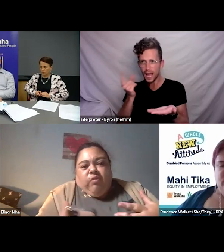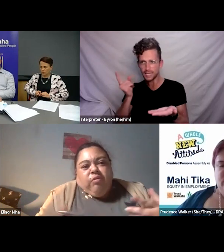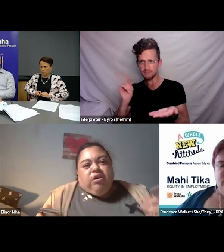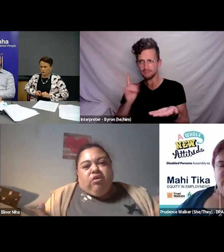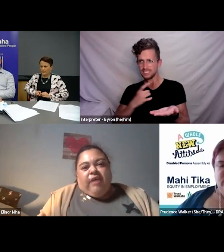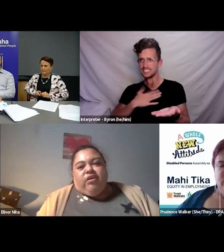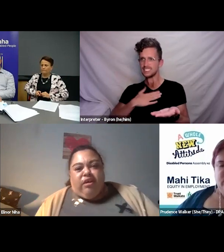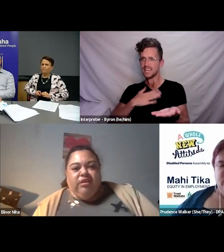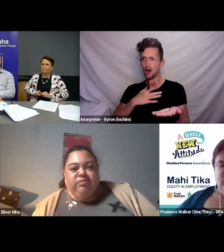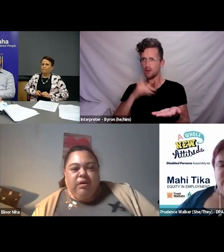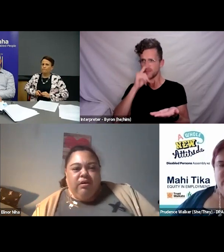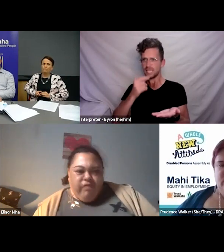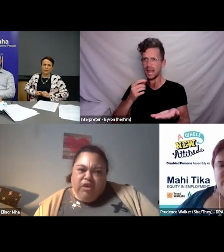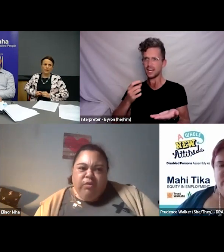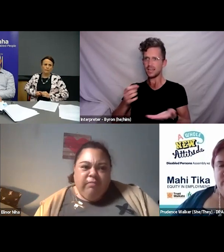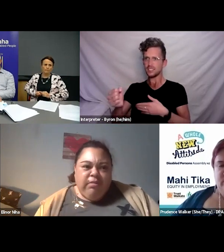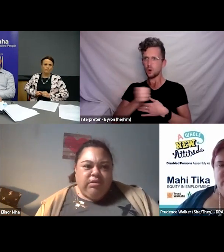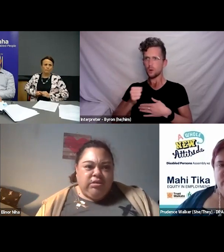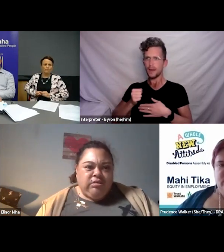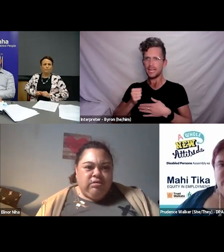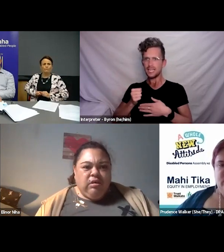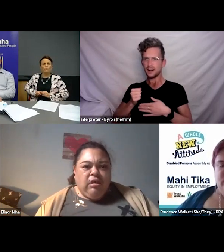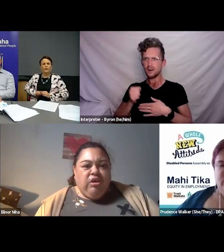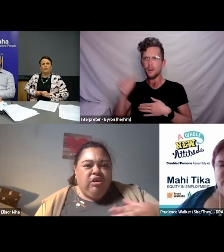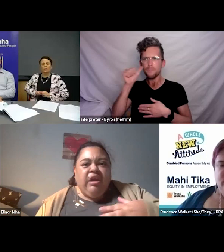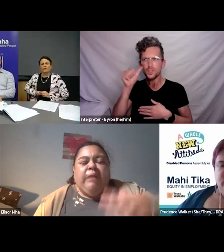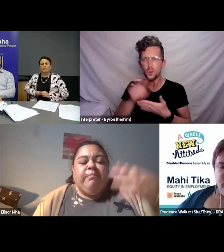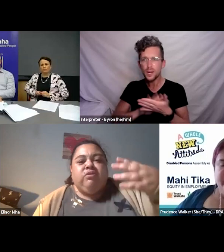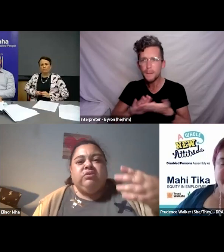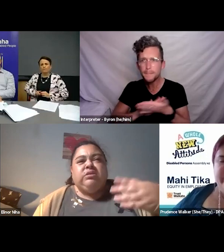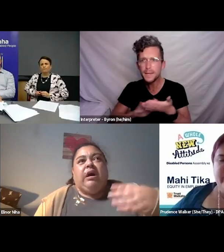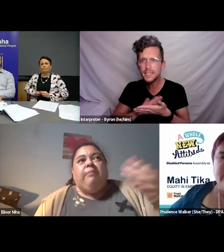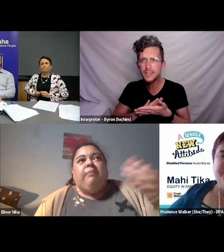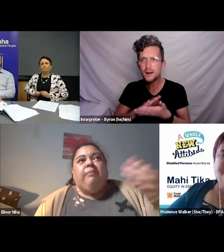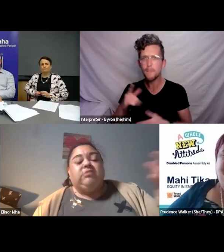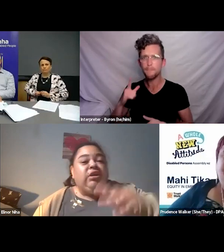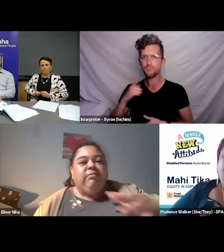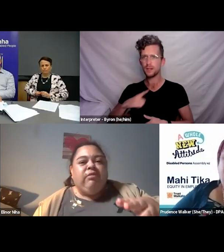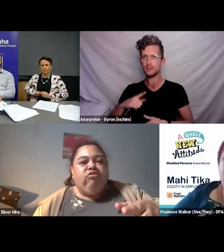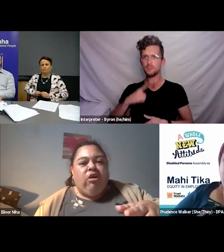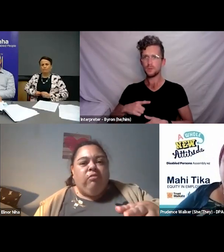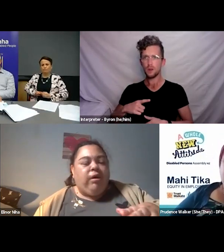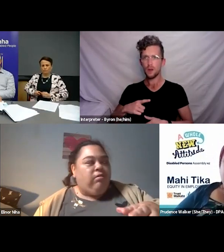We want to look after our own as well if you know what that means, you know, because I mean, they, well, well,